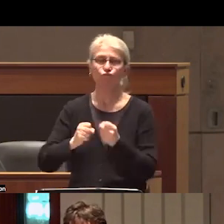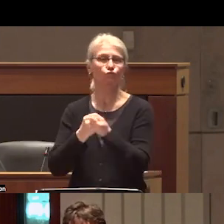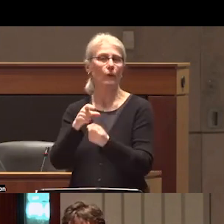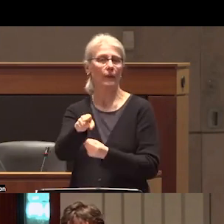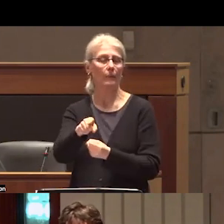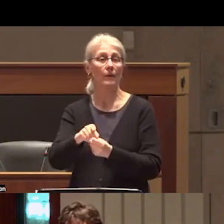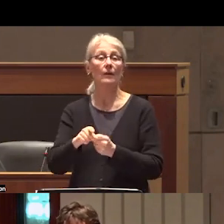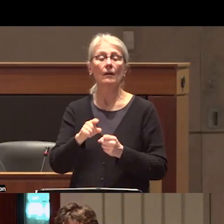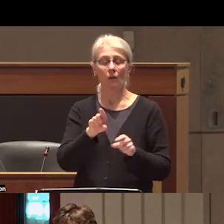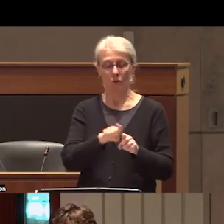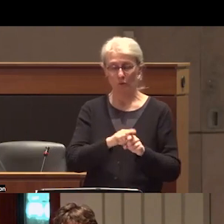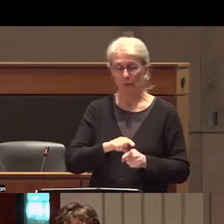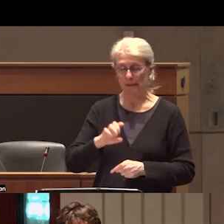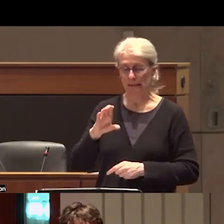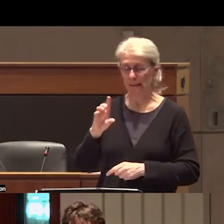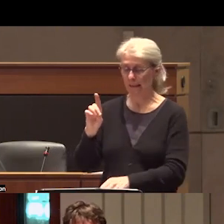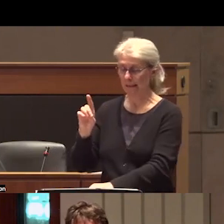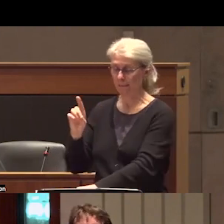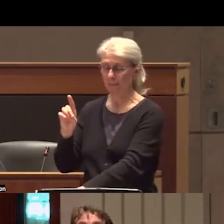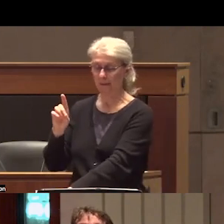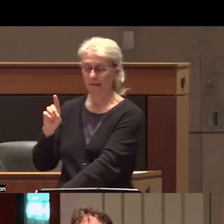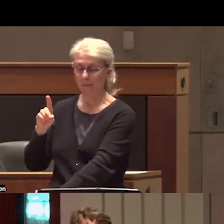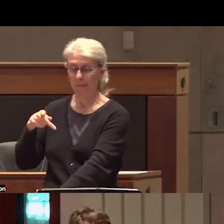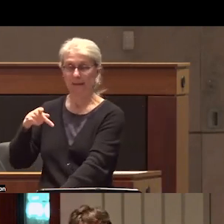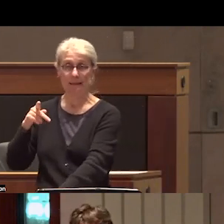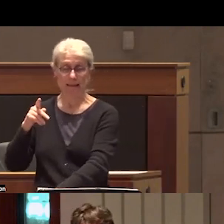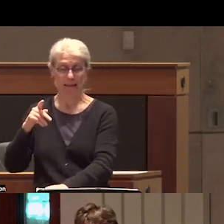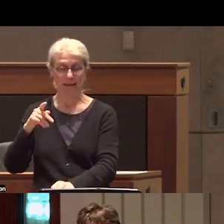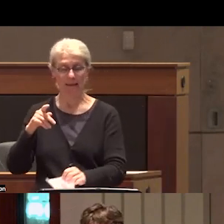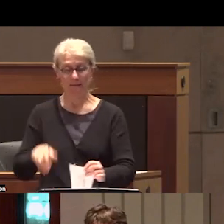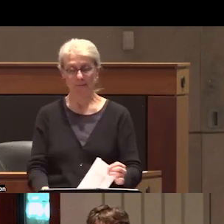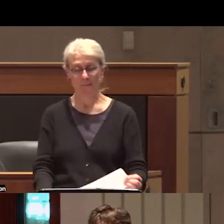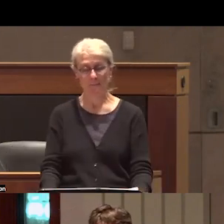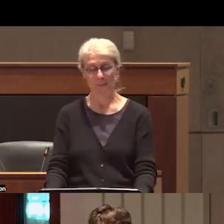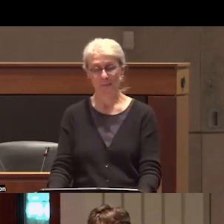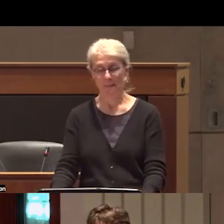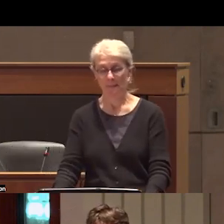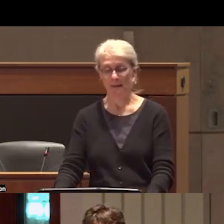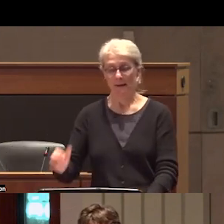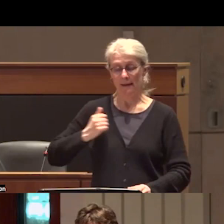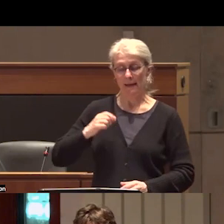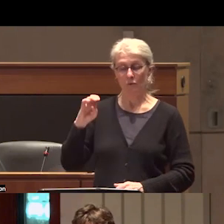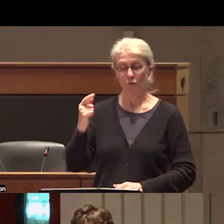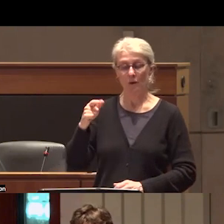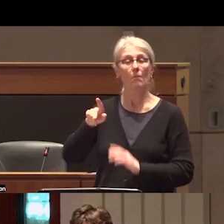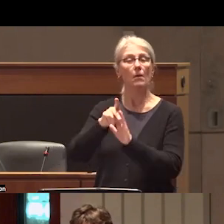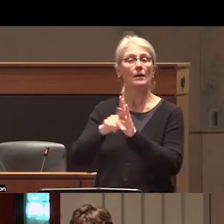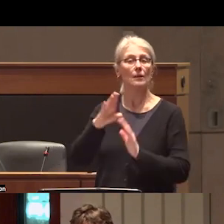drug policy Coalition cdpc my apologies which has collaborations with researchers in sfu's